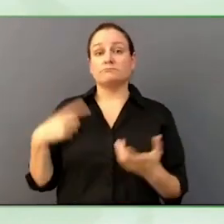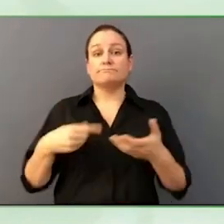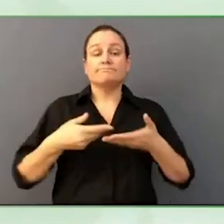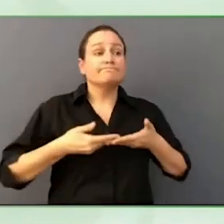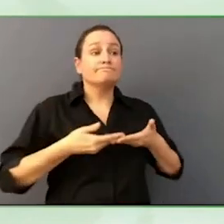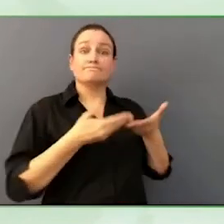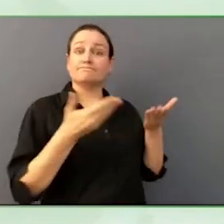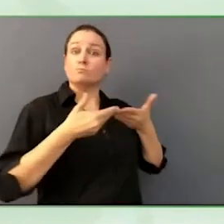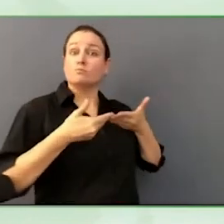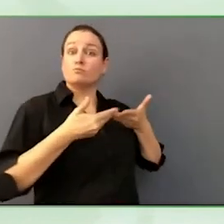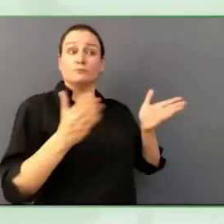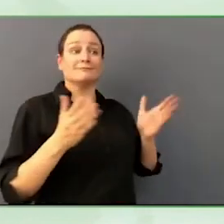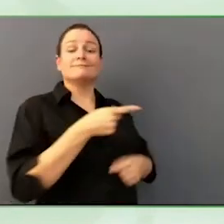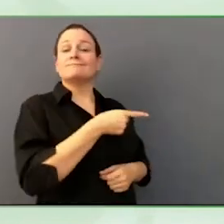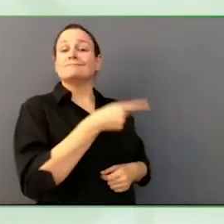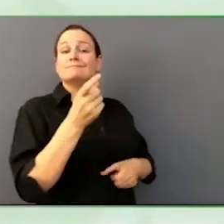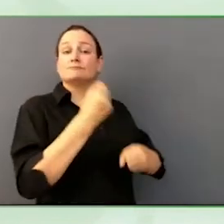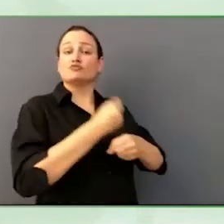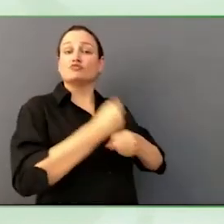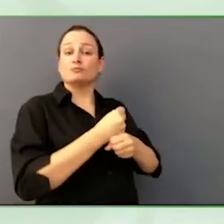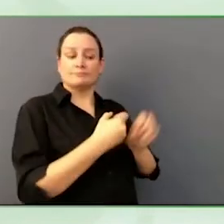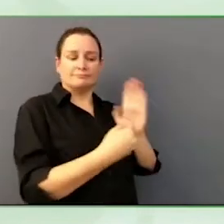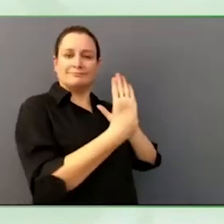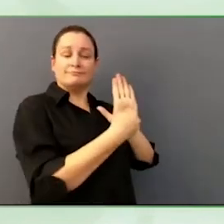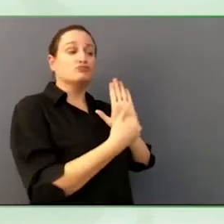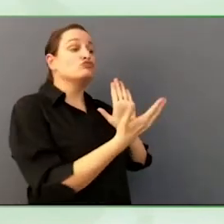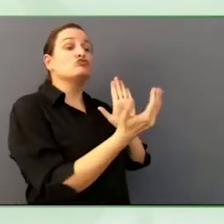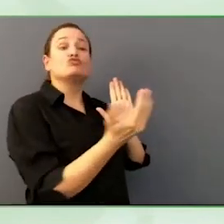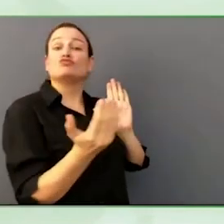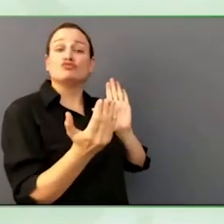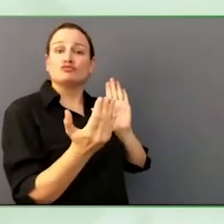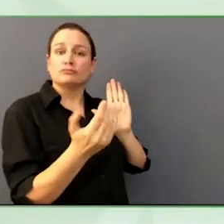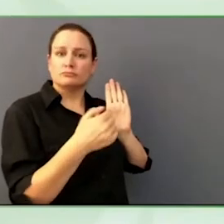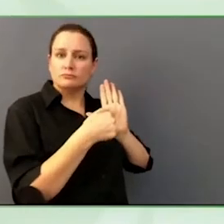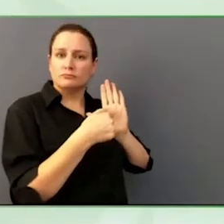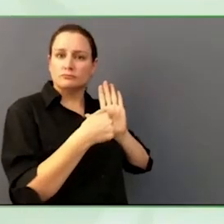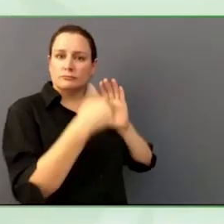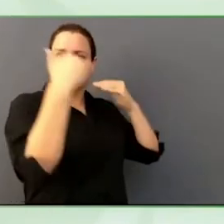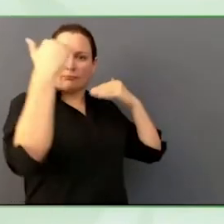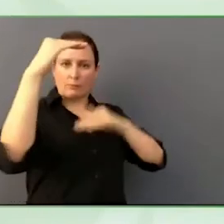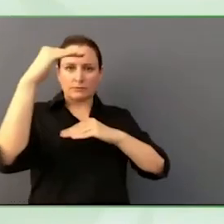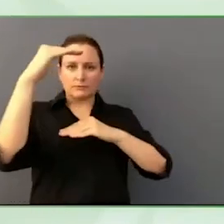so this is a whole, I would say, way we function in media institutions what we